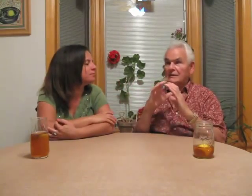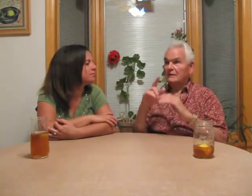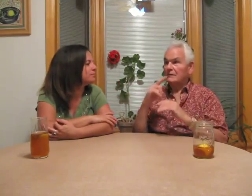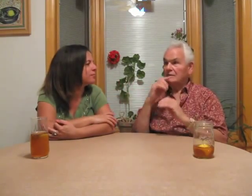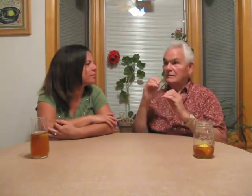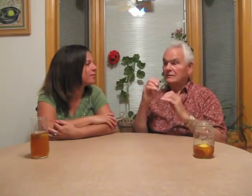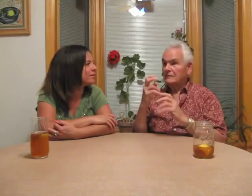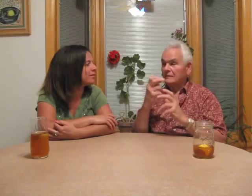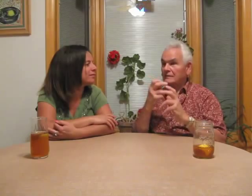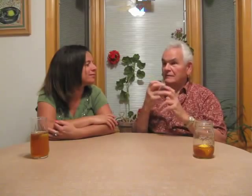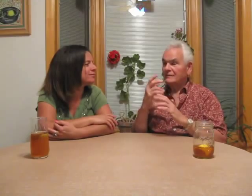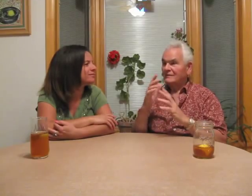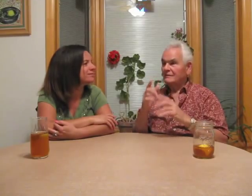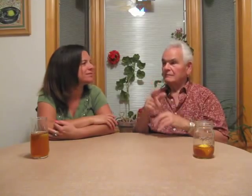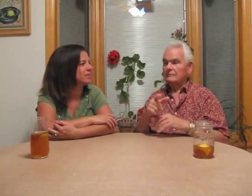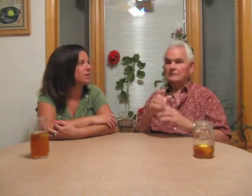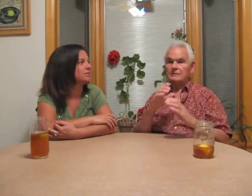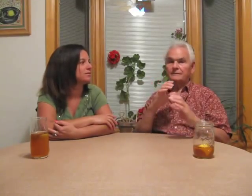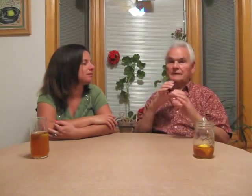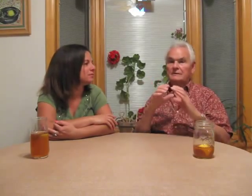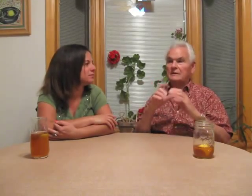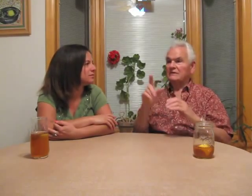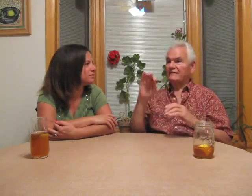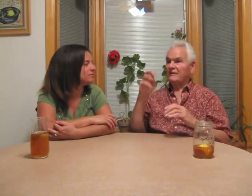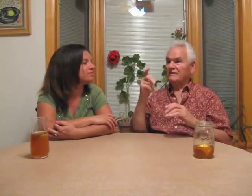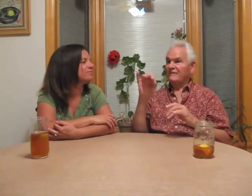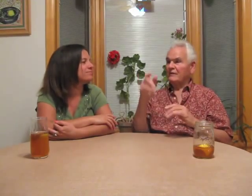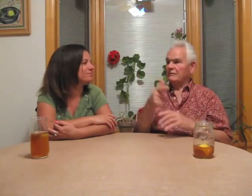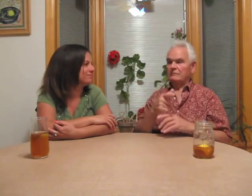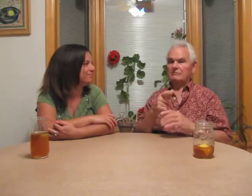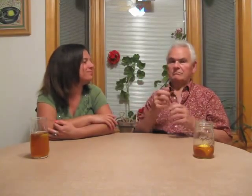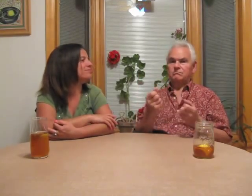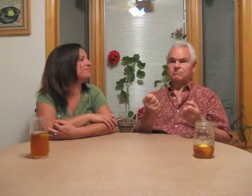It was a fine, smooth conversation between us. I didn’t not have to deal with hearing teachers’ mouth movement and sloppy fingerspelling that was not easy to